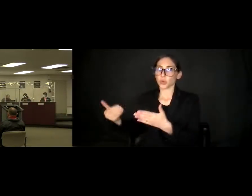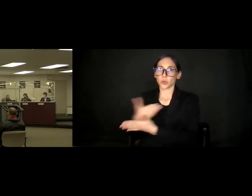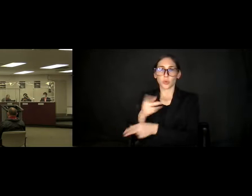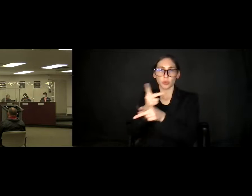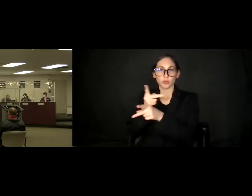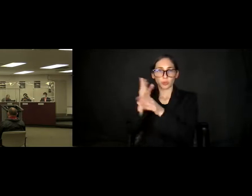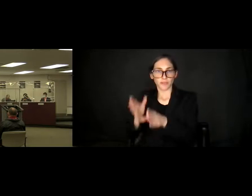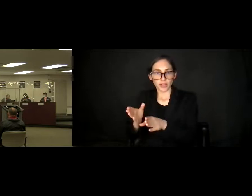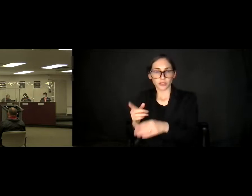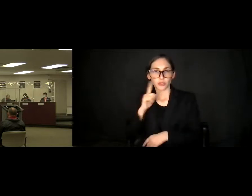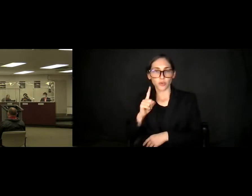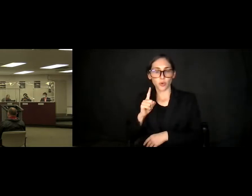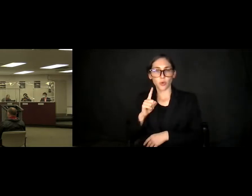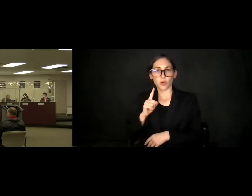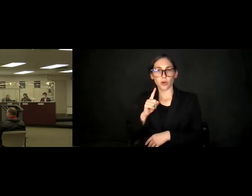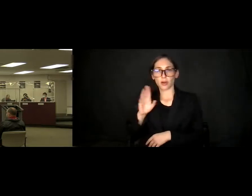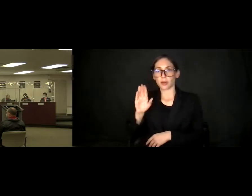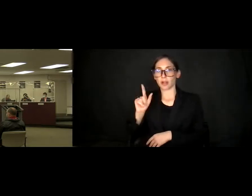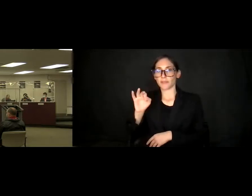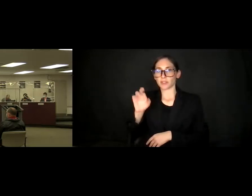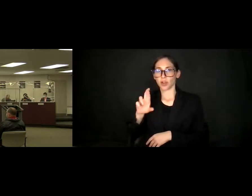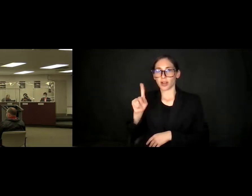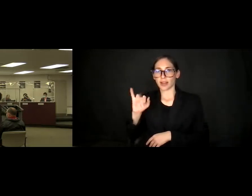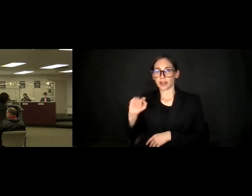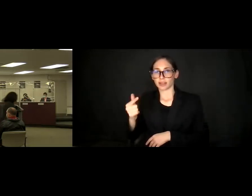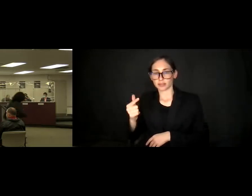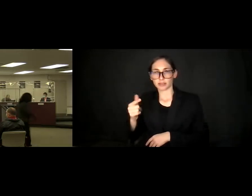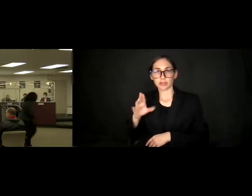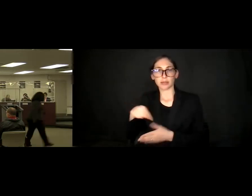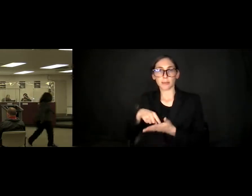Baltazar Canilang and the rate of pay uh,